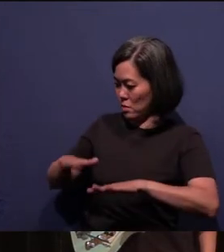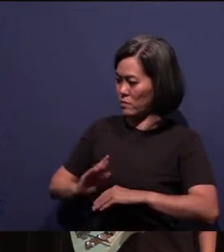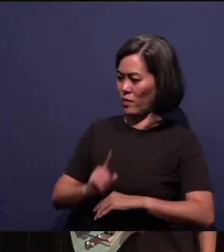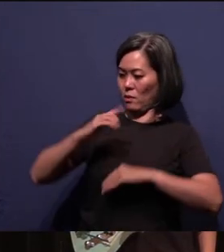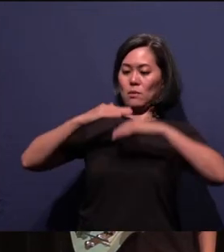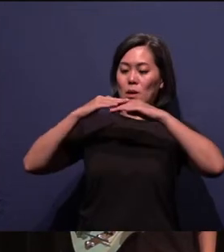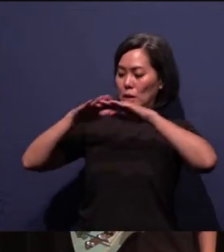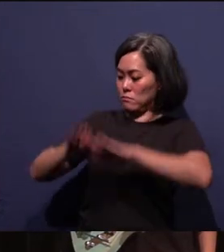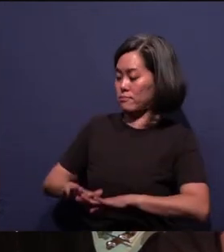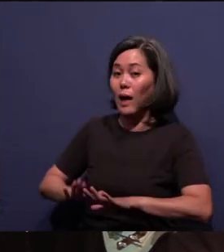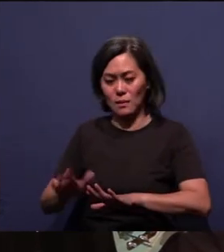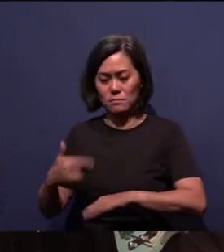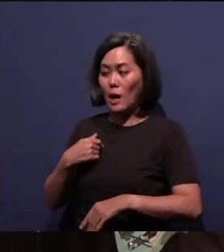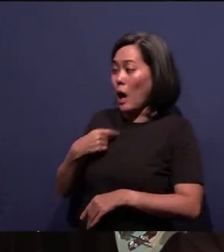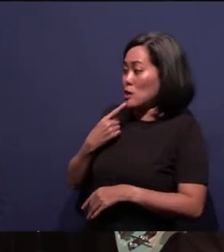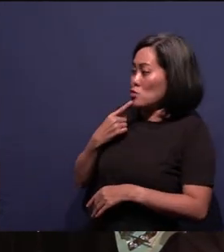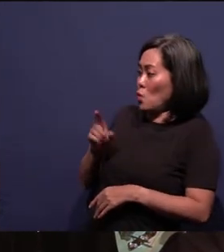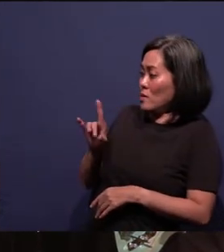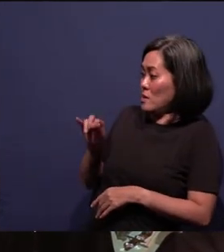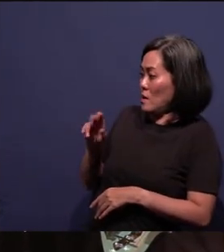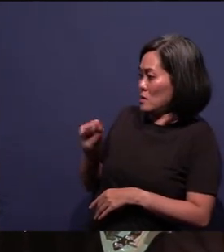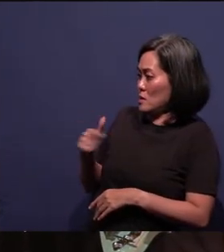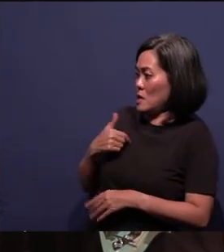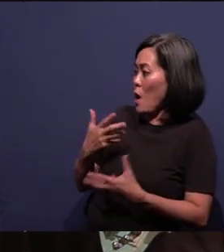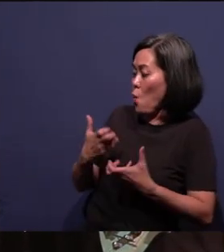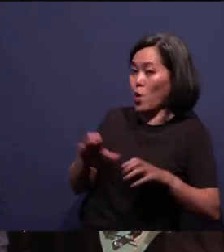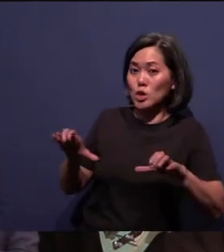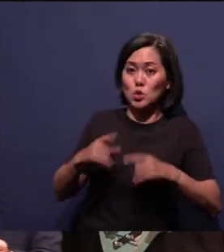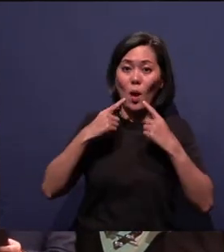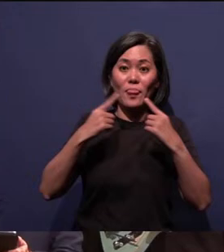I told Daniel, I want to do the announcements, this part, because this is so important.